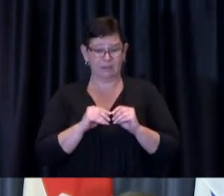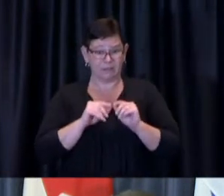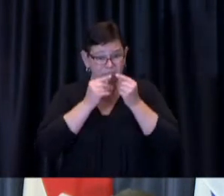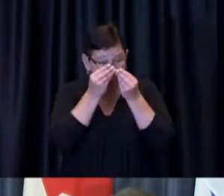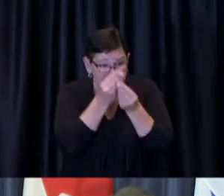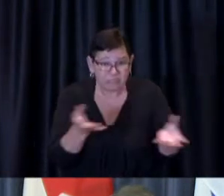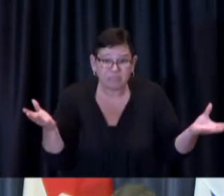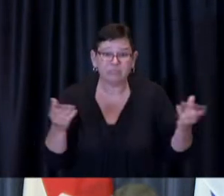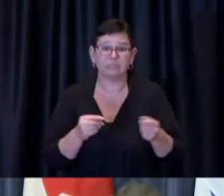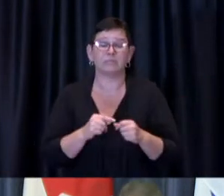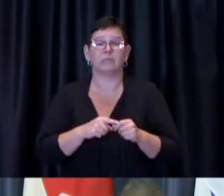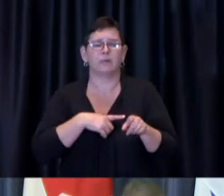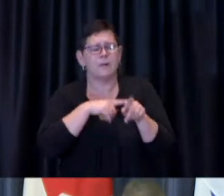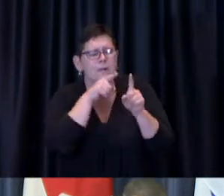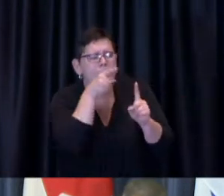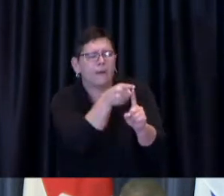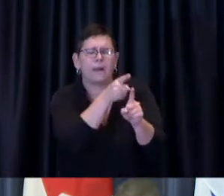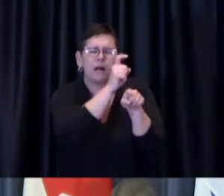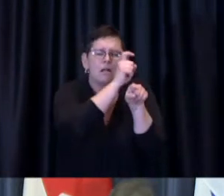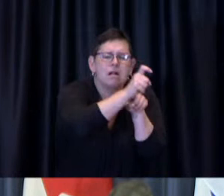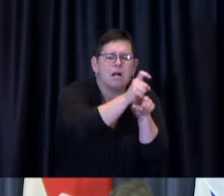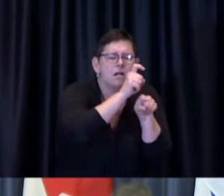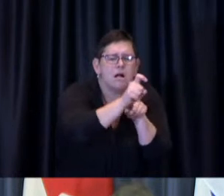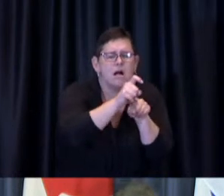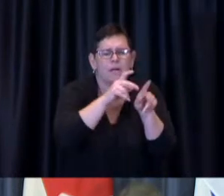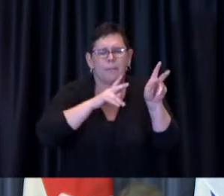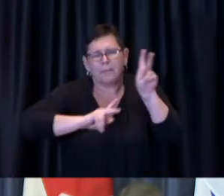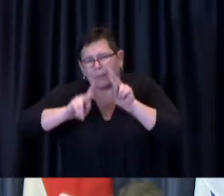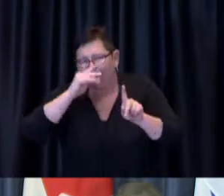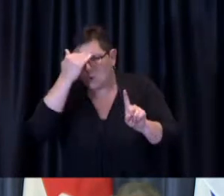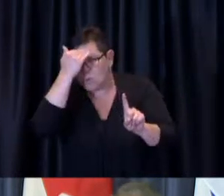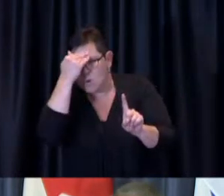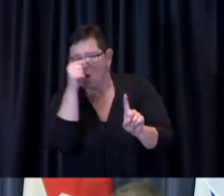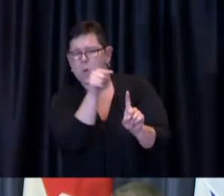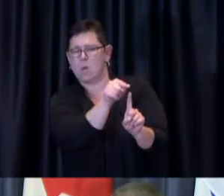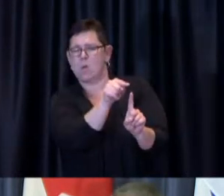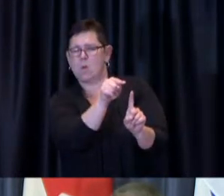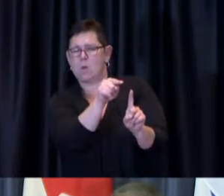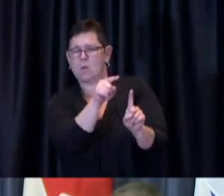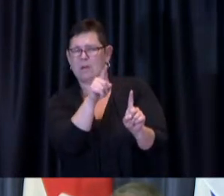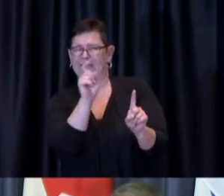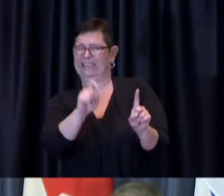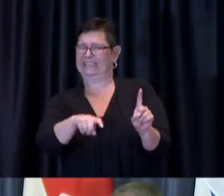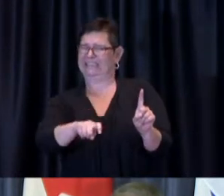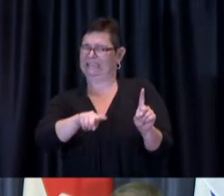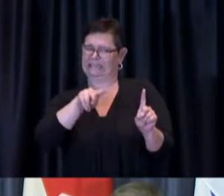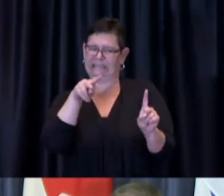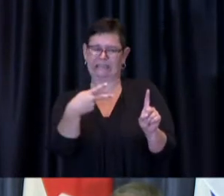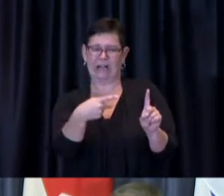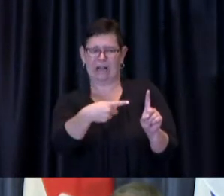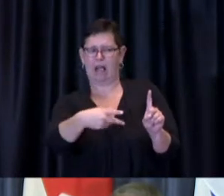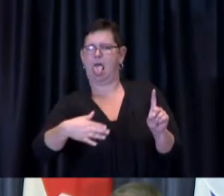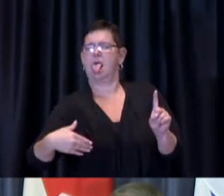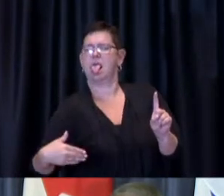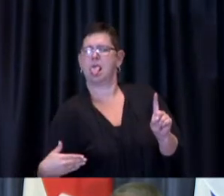individuals who we know need that second dose and are eligible to receive that second dose of